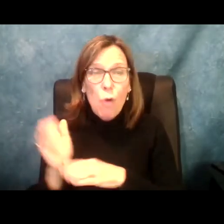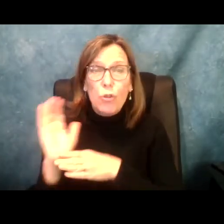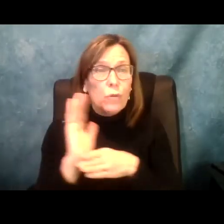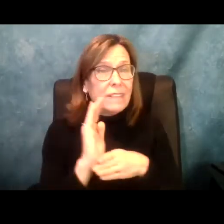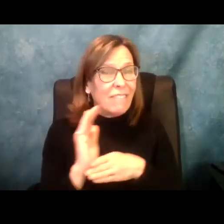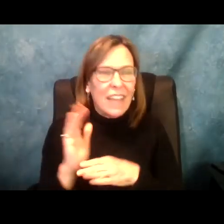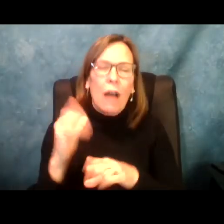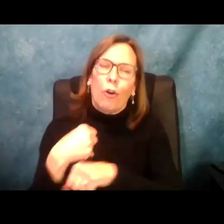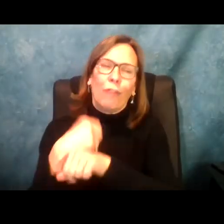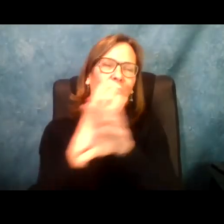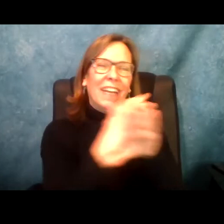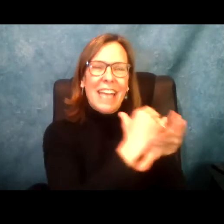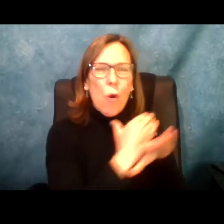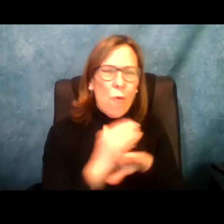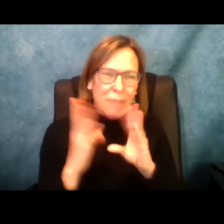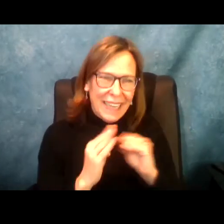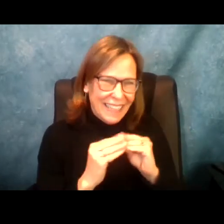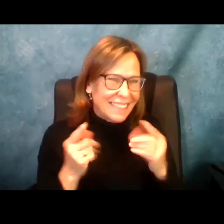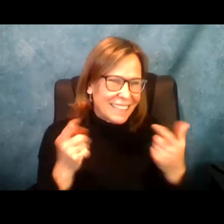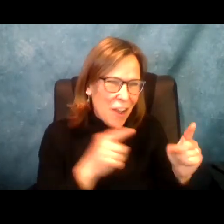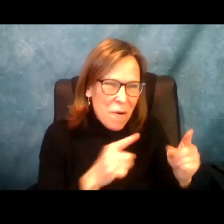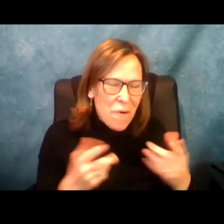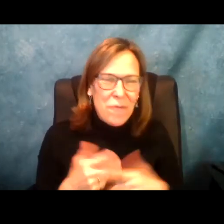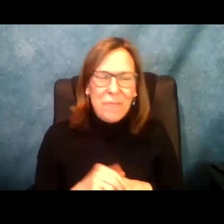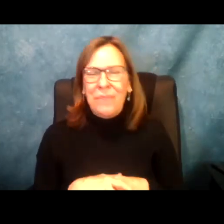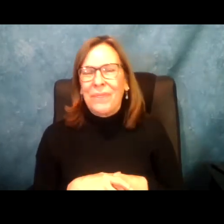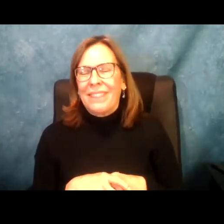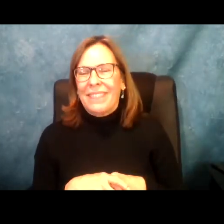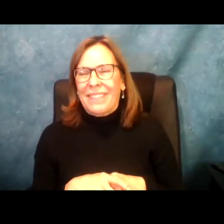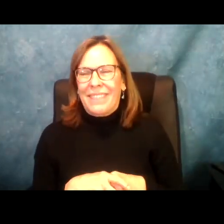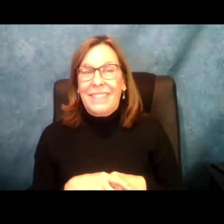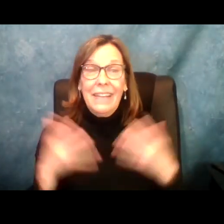encourage everyone to reach out to us as well to let us